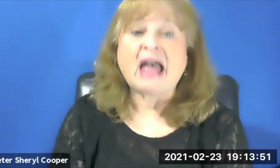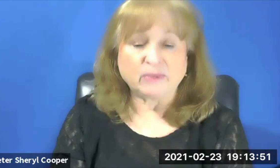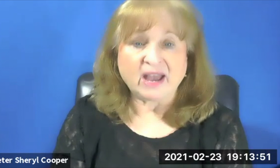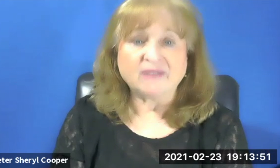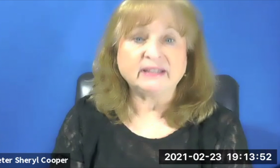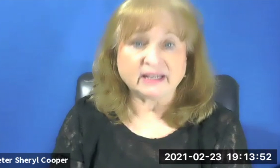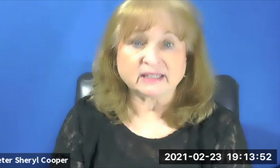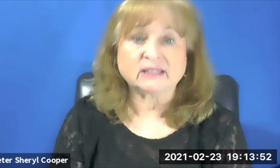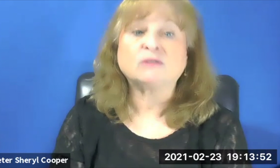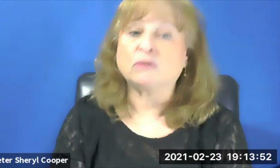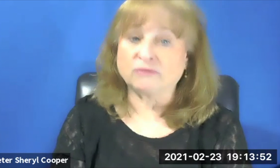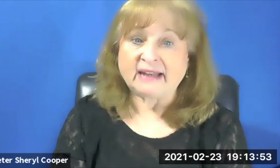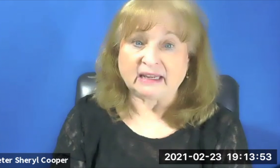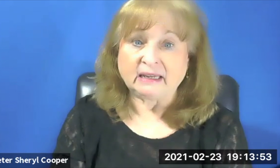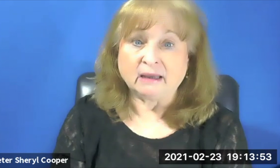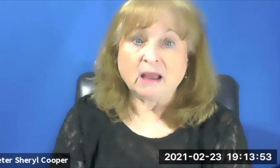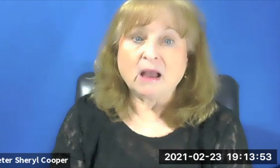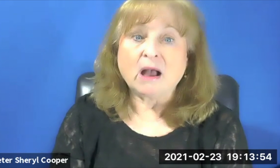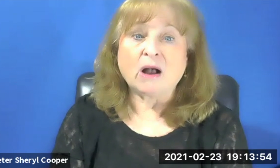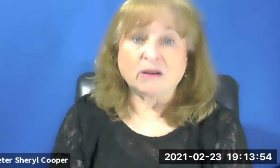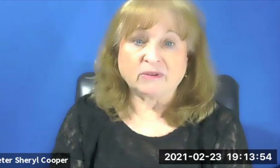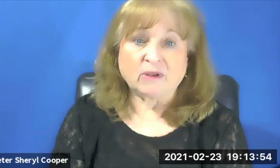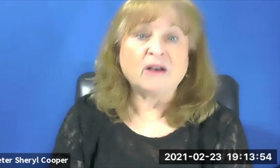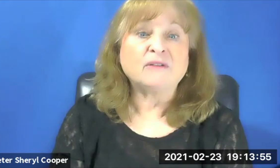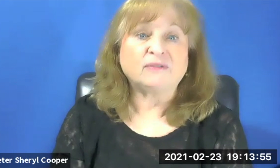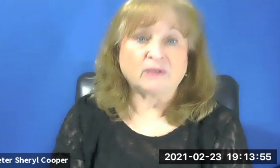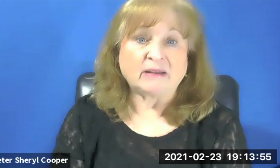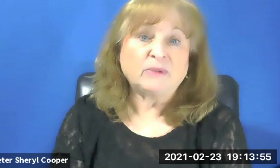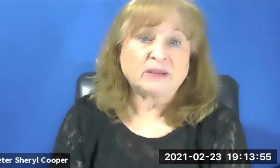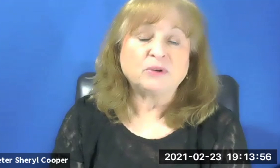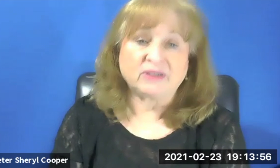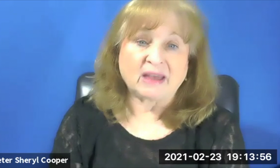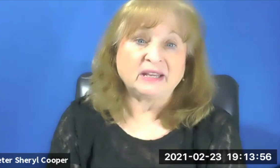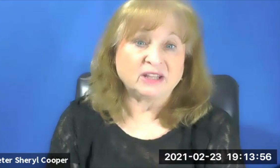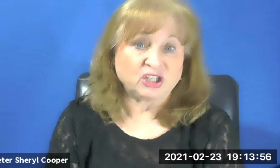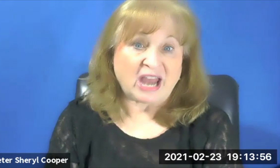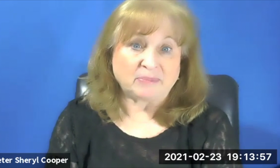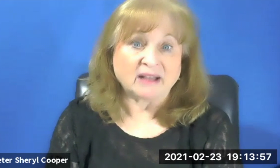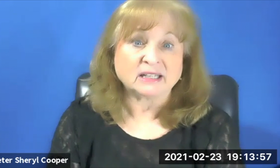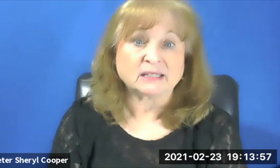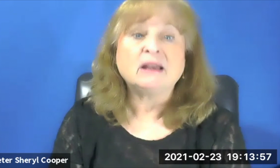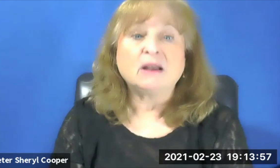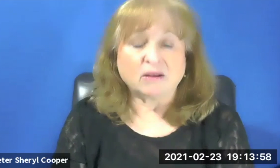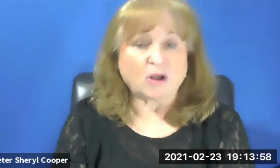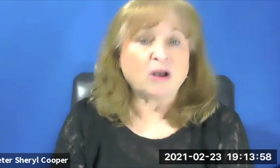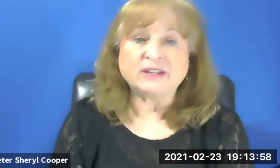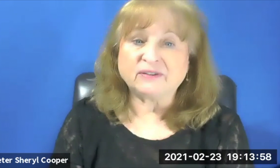And we have a list ready of -- and we can put them in the chat box, all the different